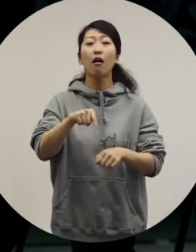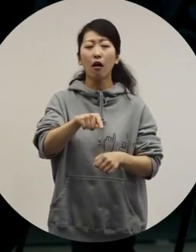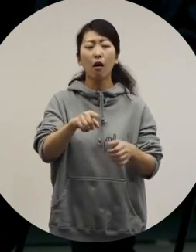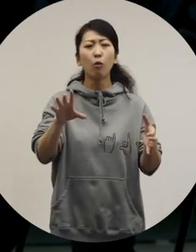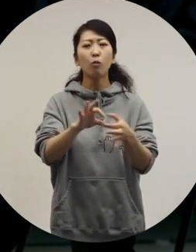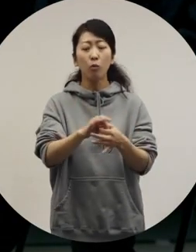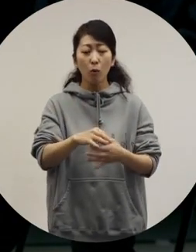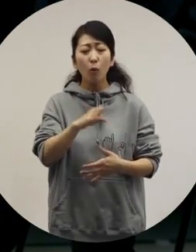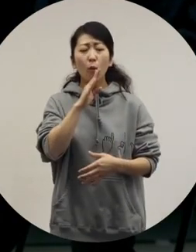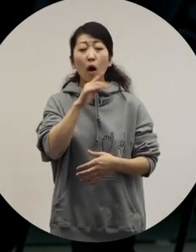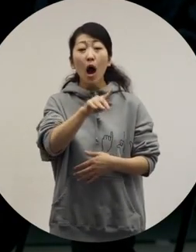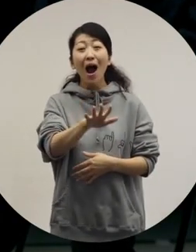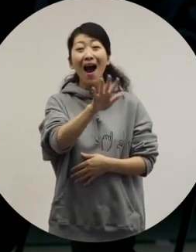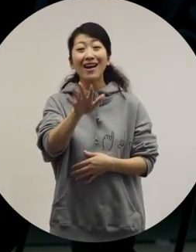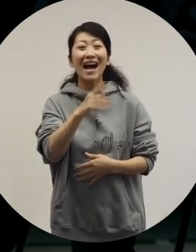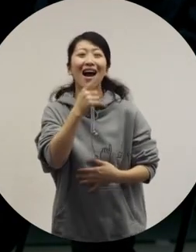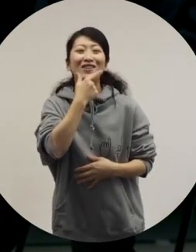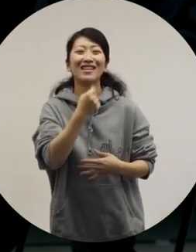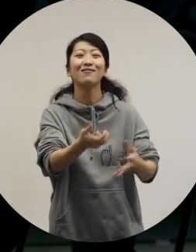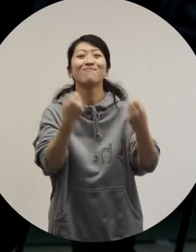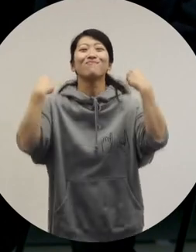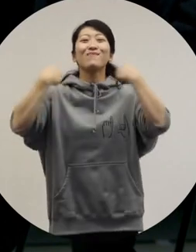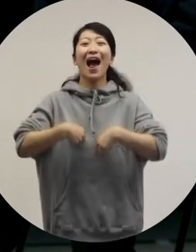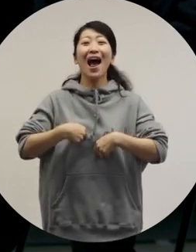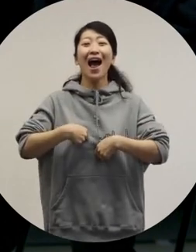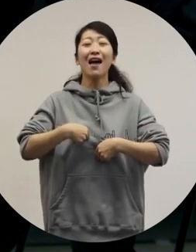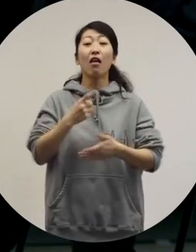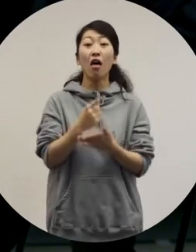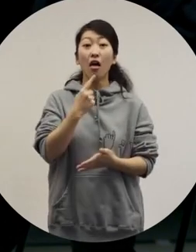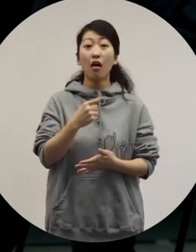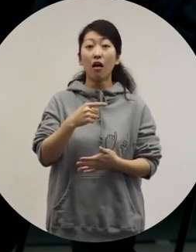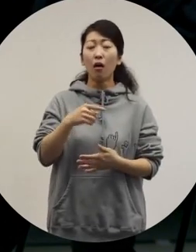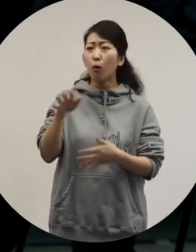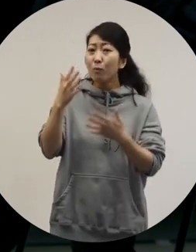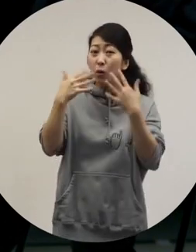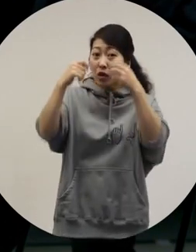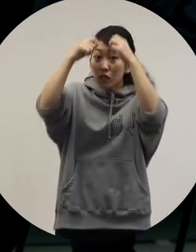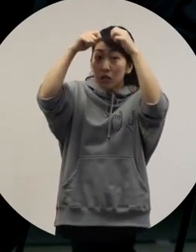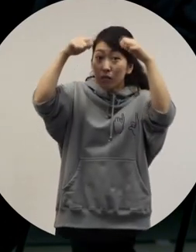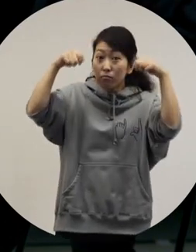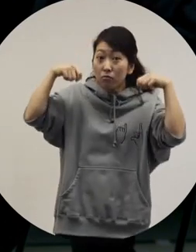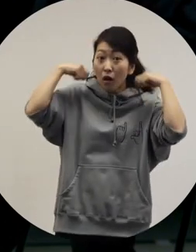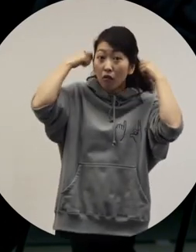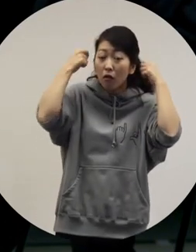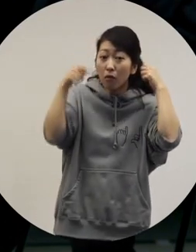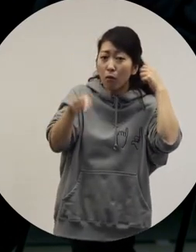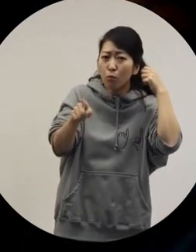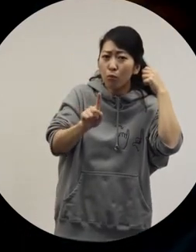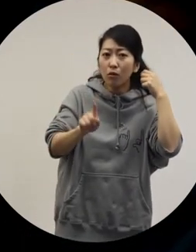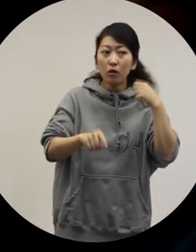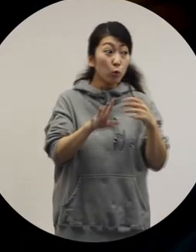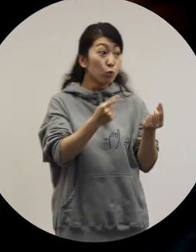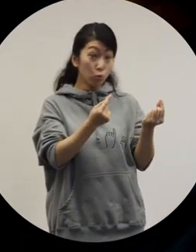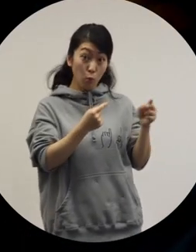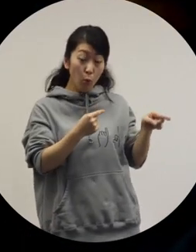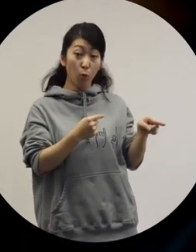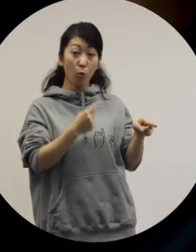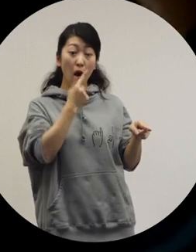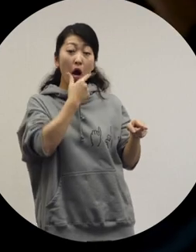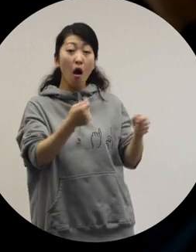I've been wearing what I wear because I like the outfits. [Ochiai] For example, a green bandana or... Yes, that's right.